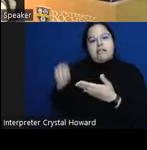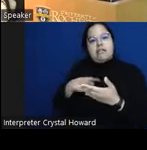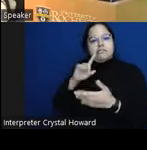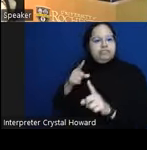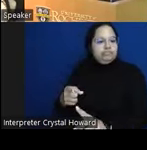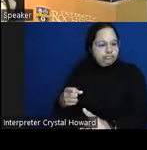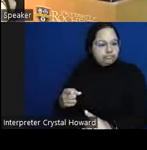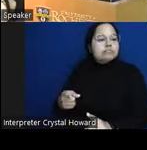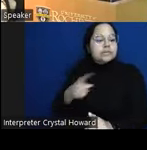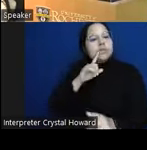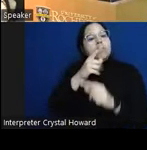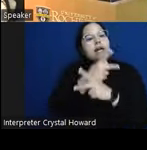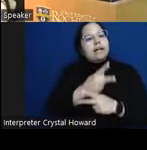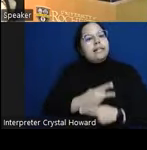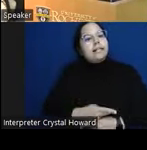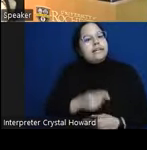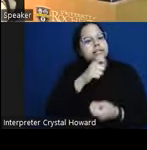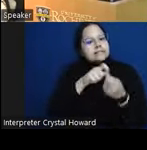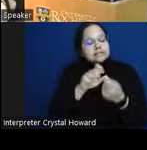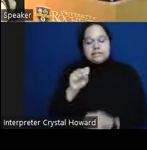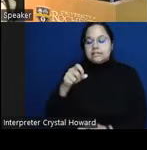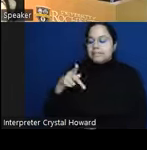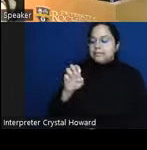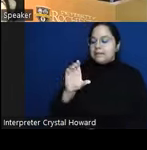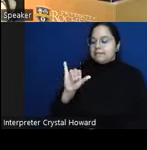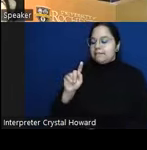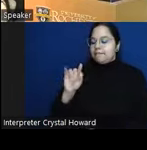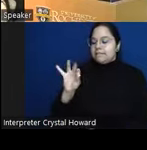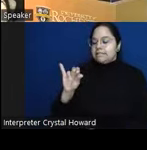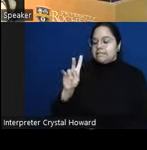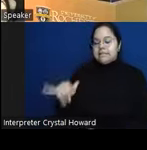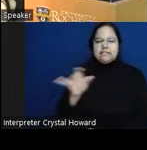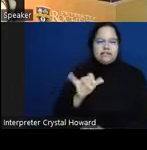in a similar way it's the number of people who were correctly labeled negative divided by the